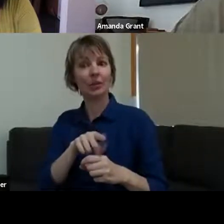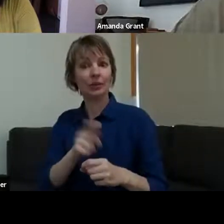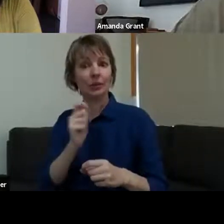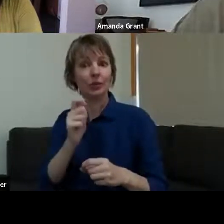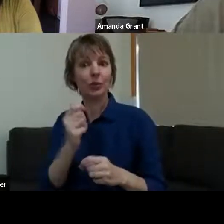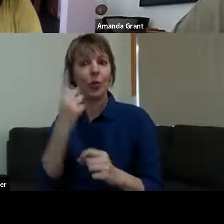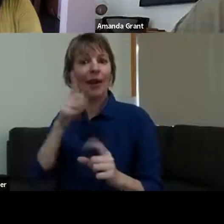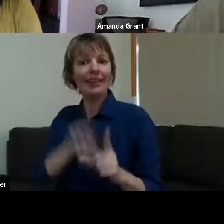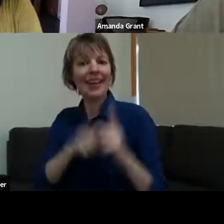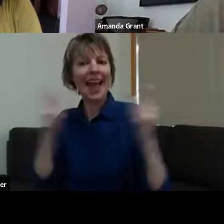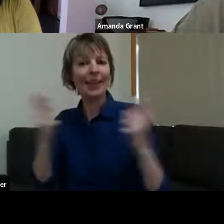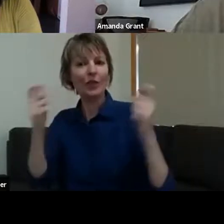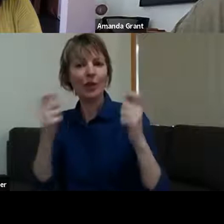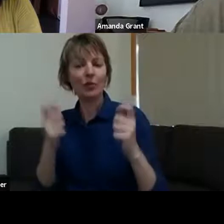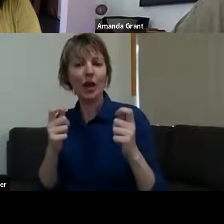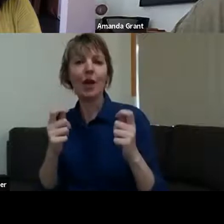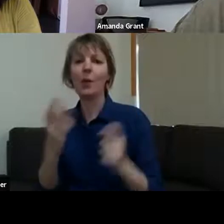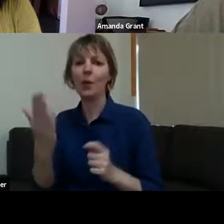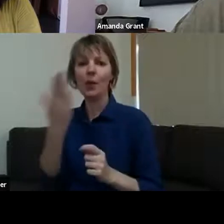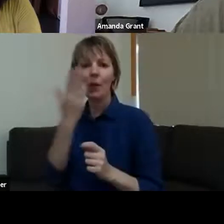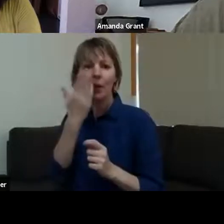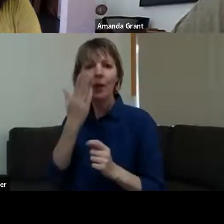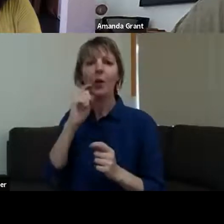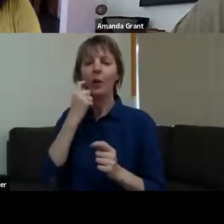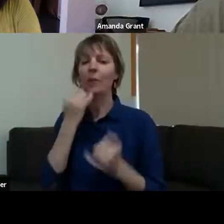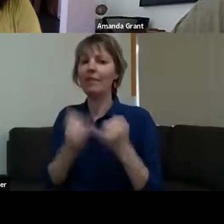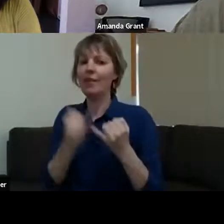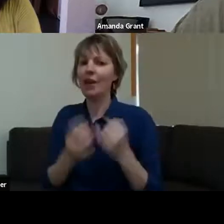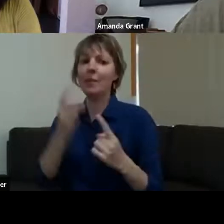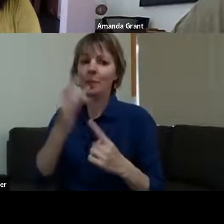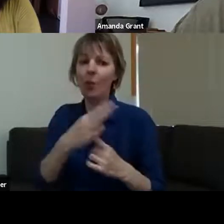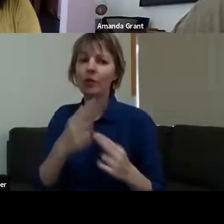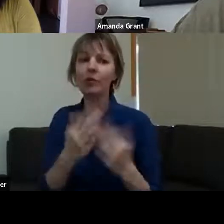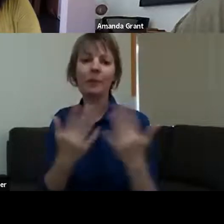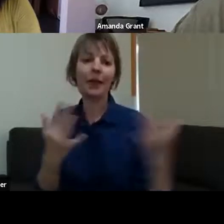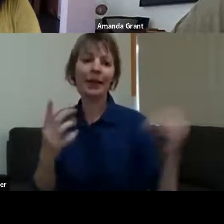important for so many people, and such a stressful time. So, what we